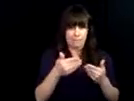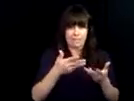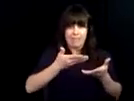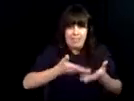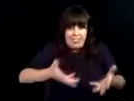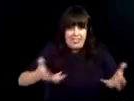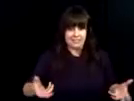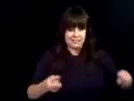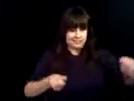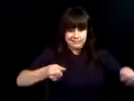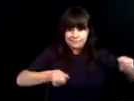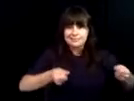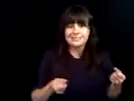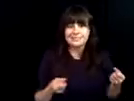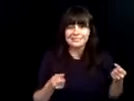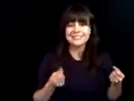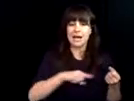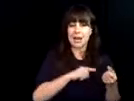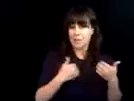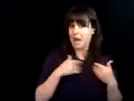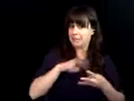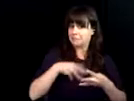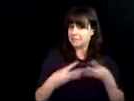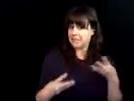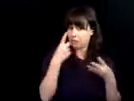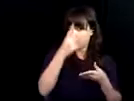Richmond and presented 24 students that year with a box full